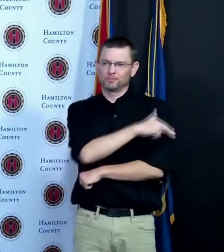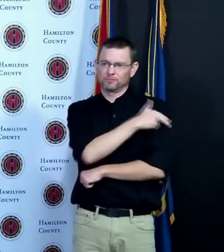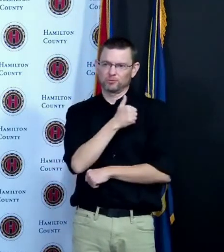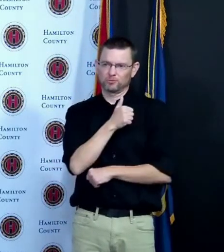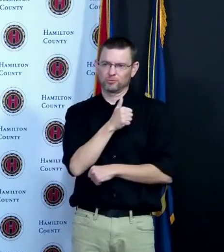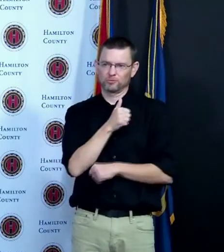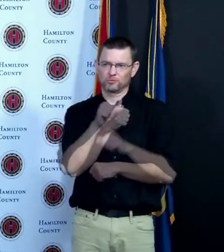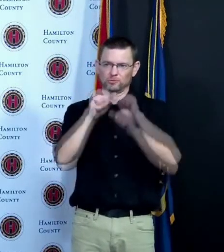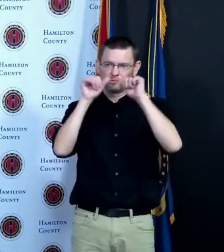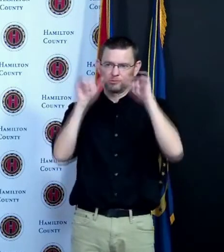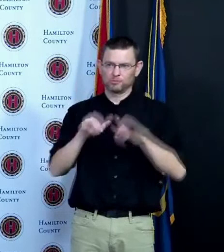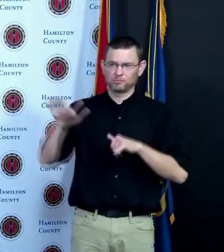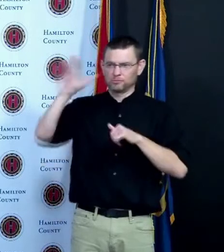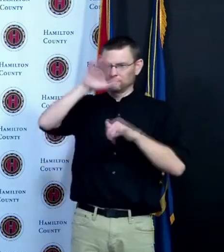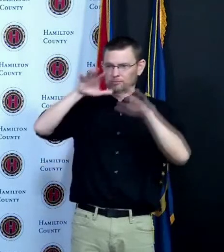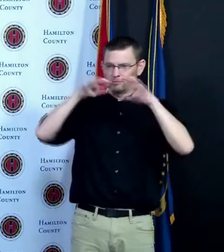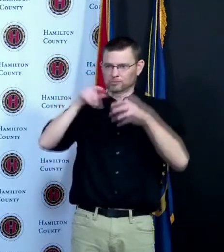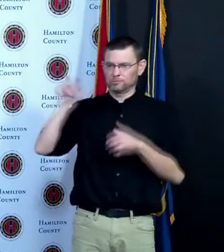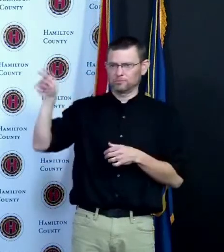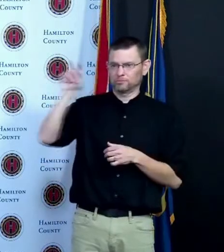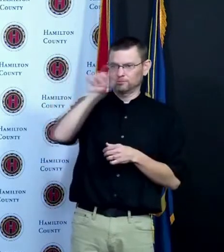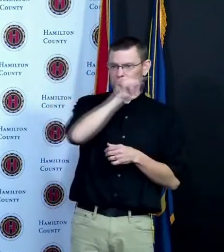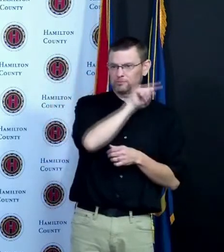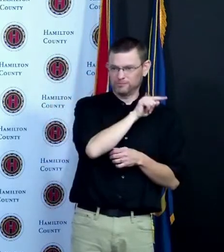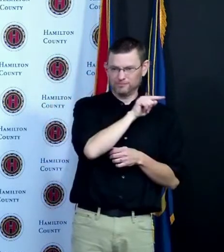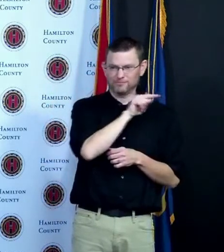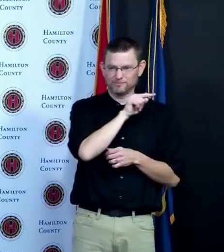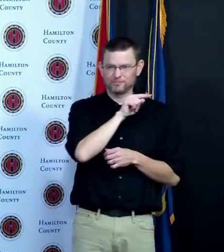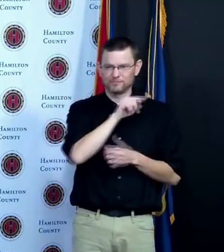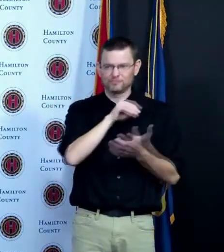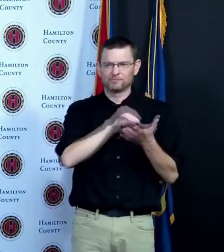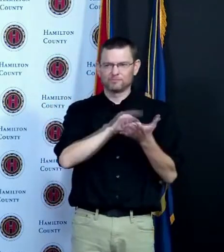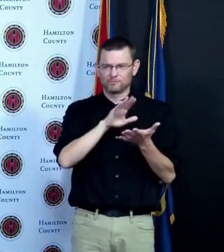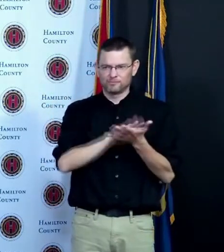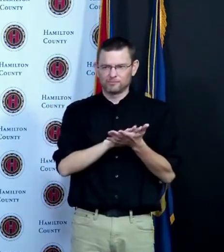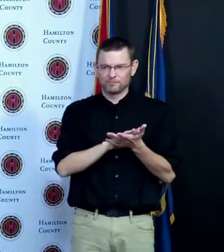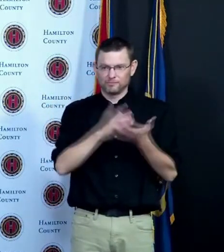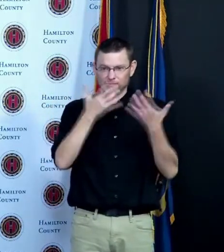fully vaccinated you heard me earlier today say that 142 people are within our hospital